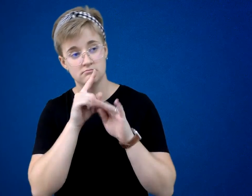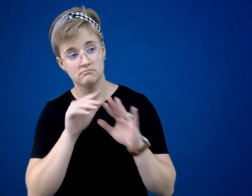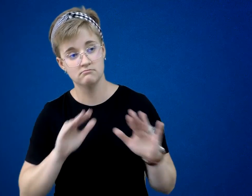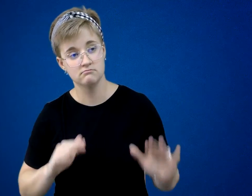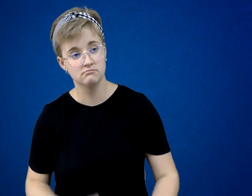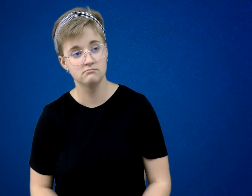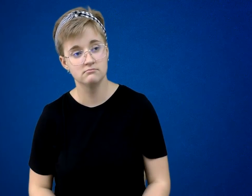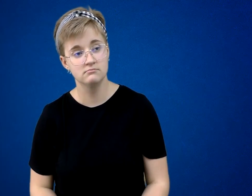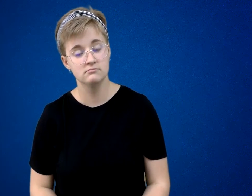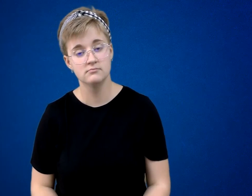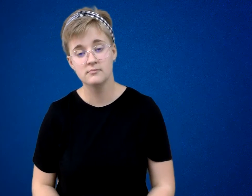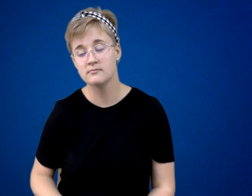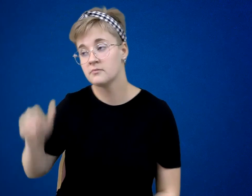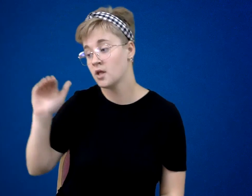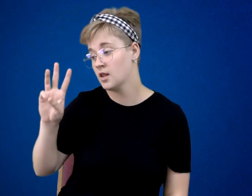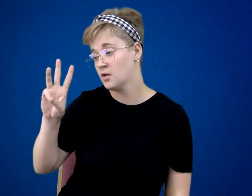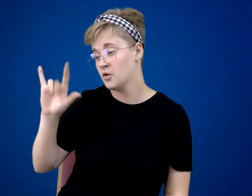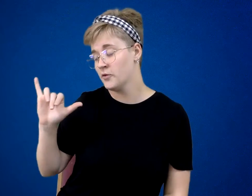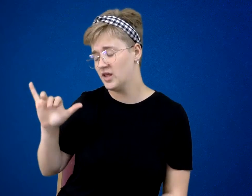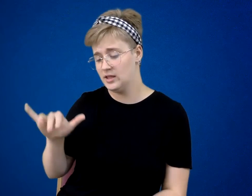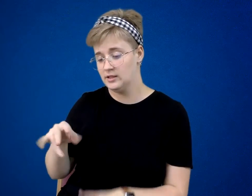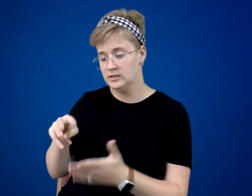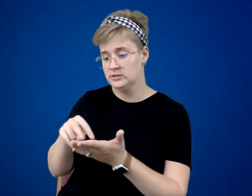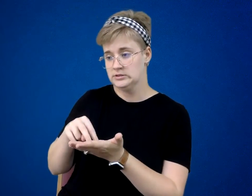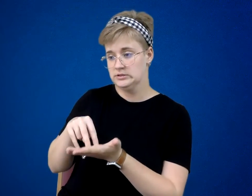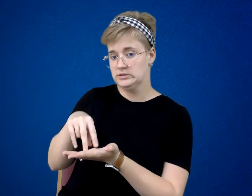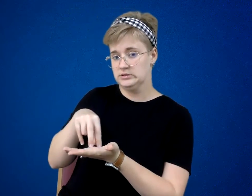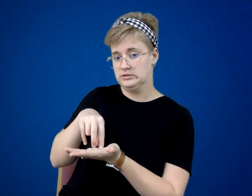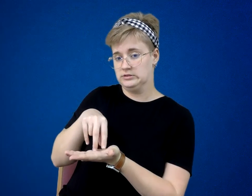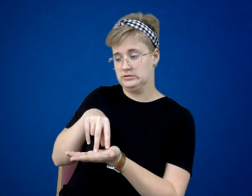Little Willy backed over to the barn door, still holding his eye.